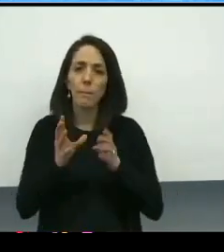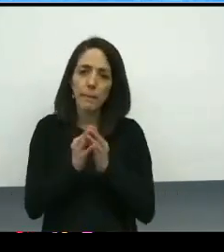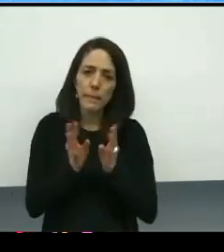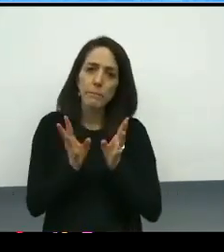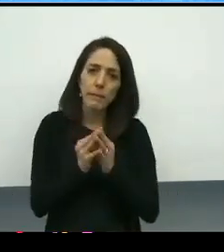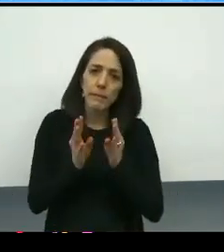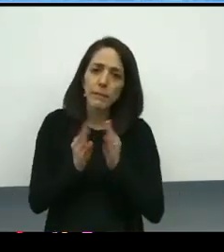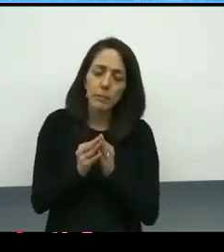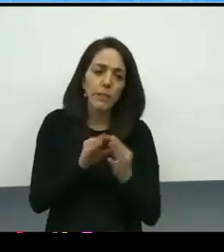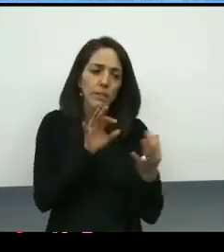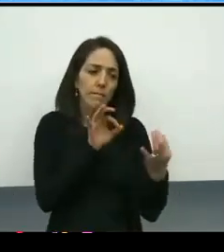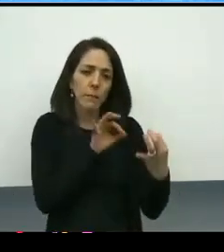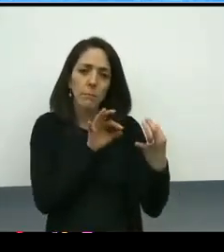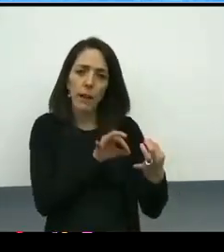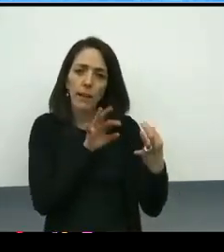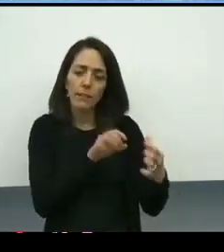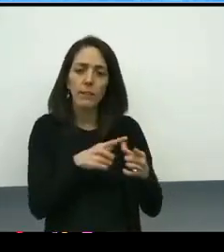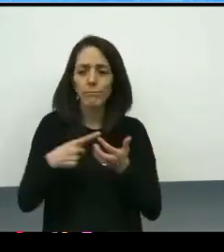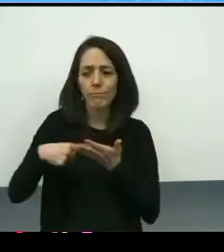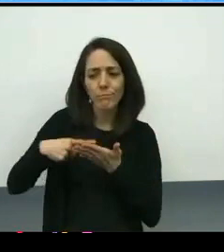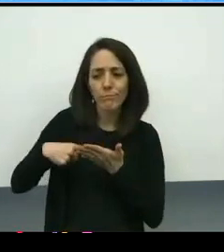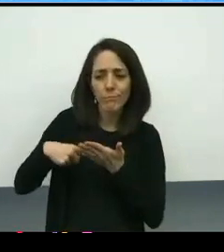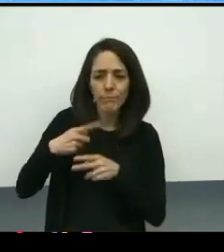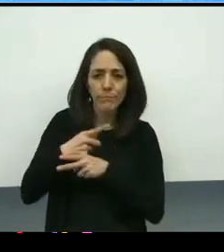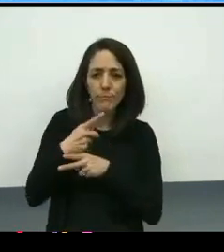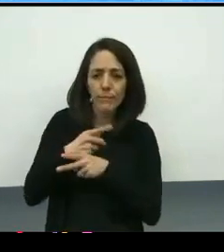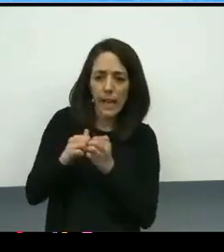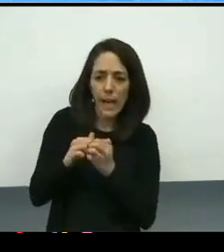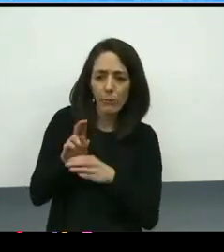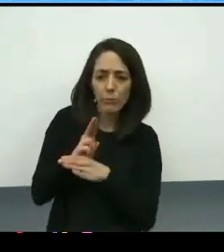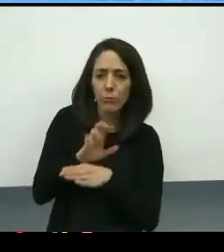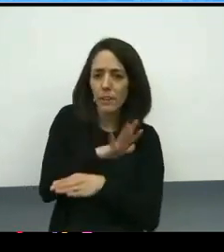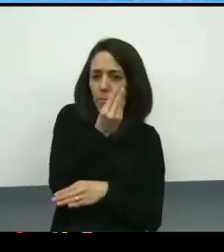several rounds of feedback on any one piece that we are responding to.